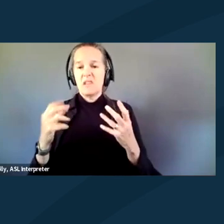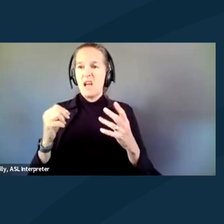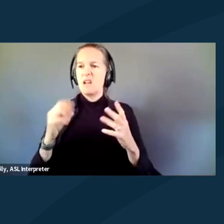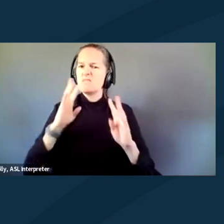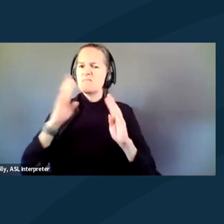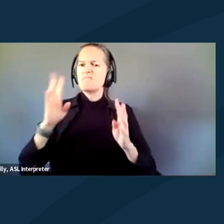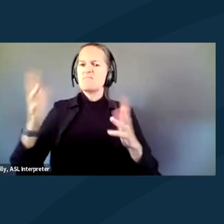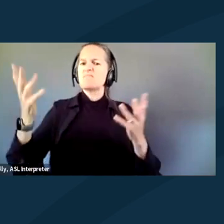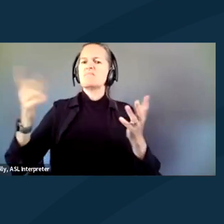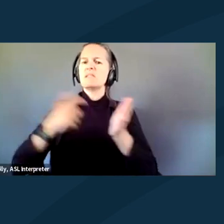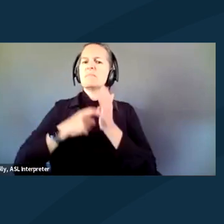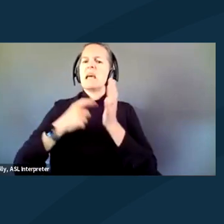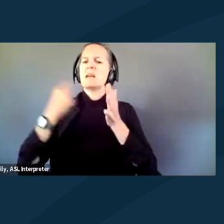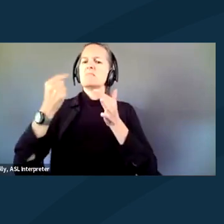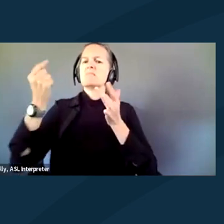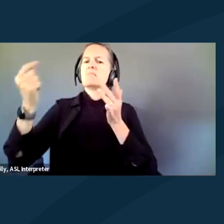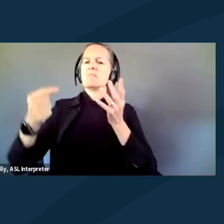I mean, it's a very marginal thing, right?